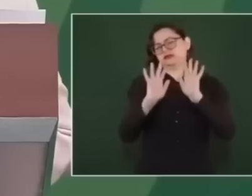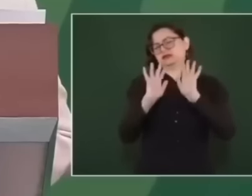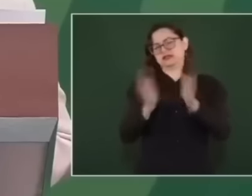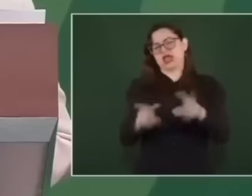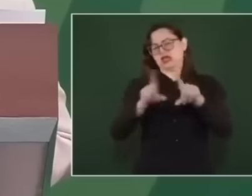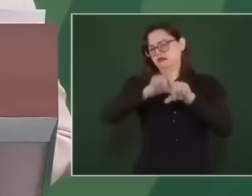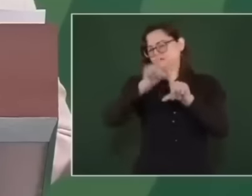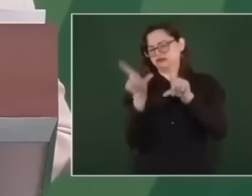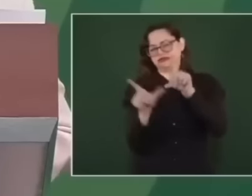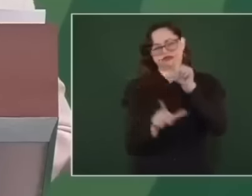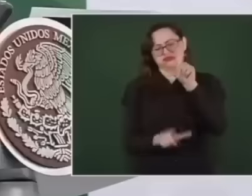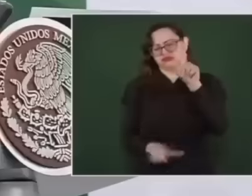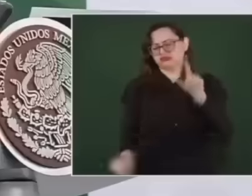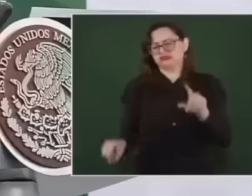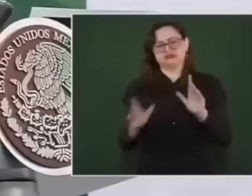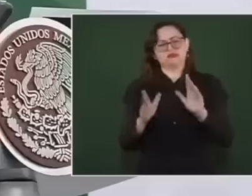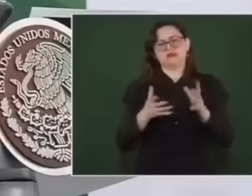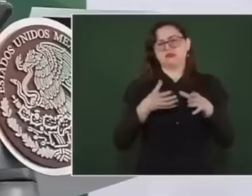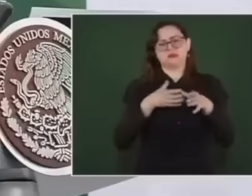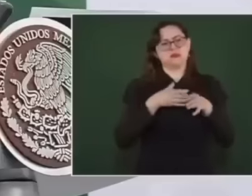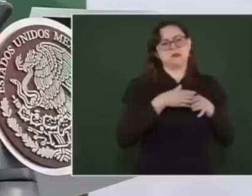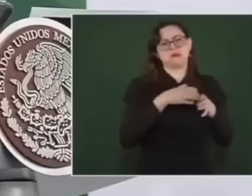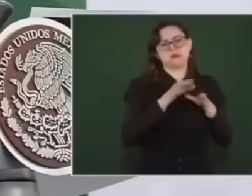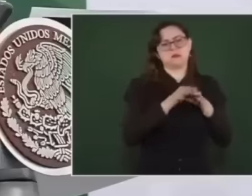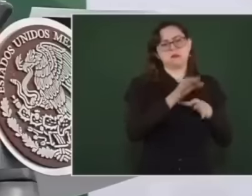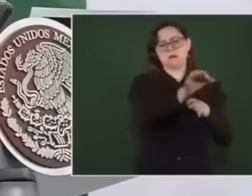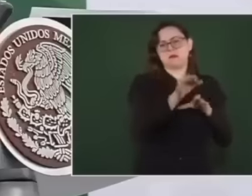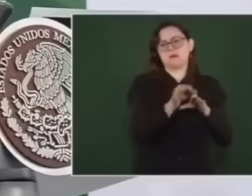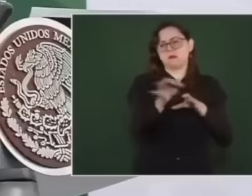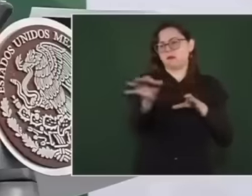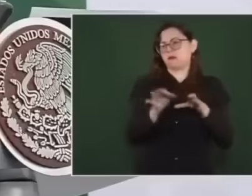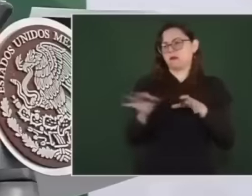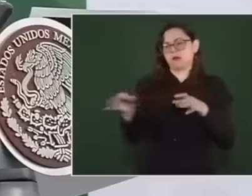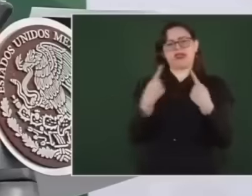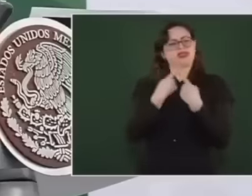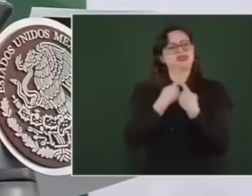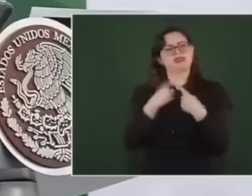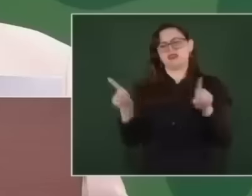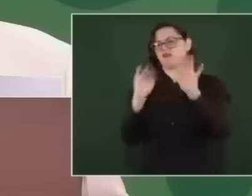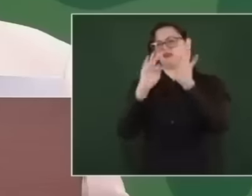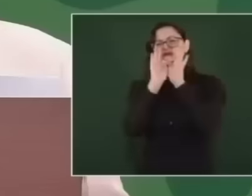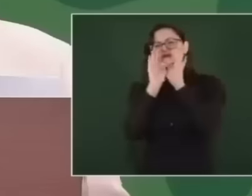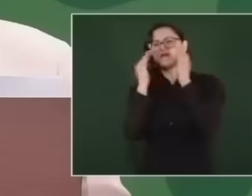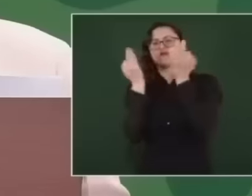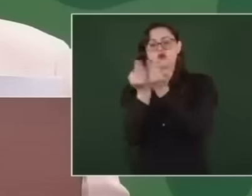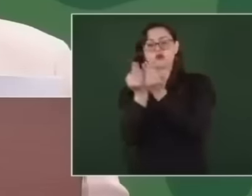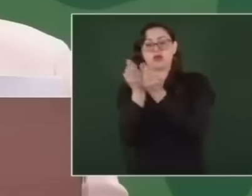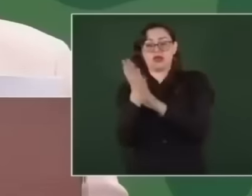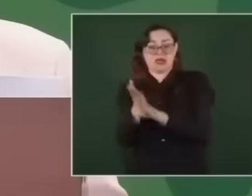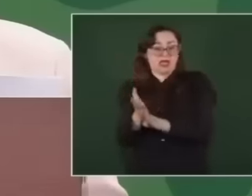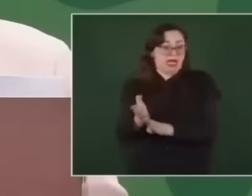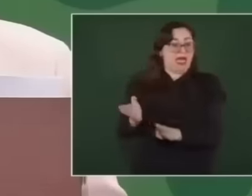is not the example we want for the security strategy of the Mexican state these times that go